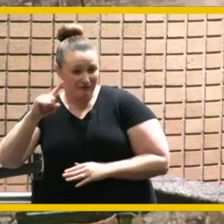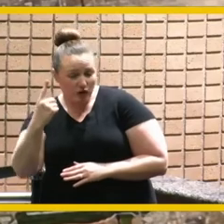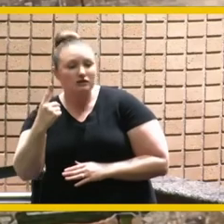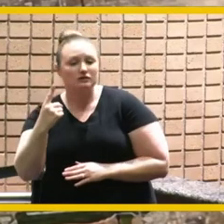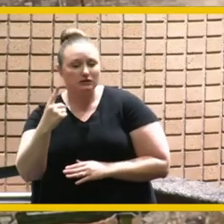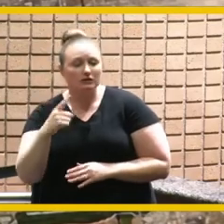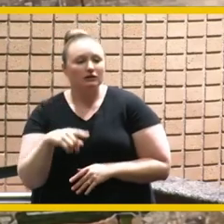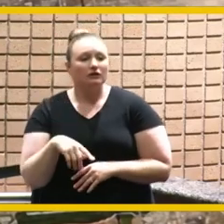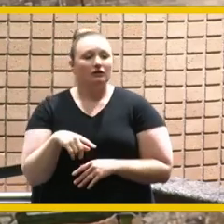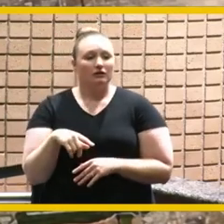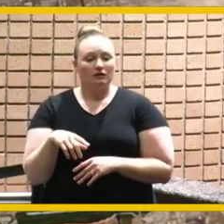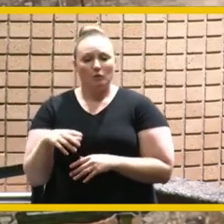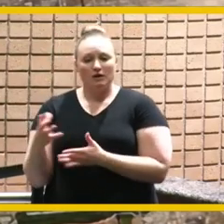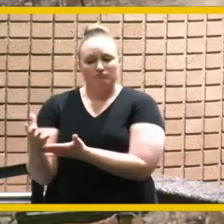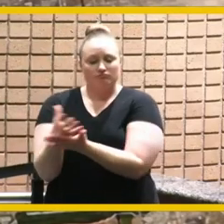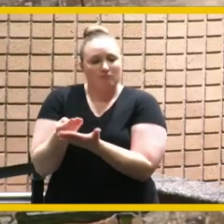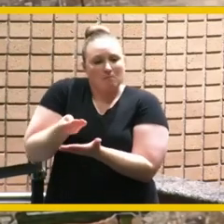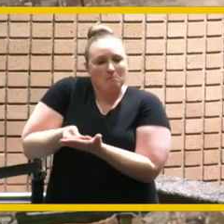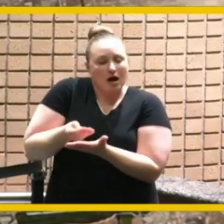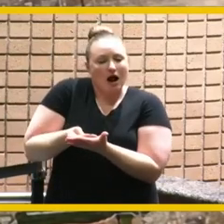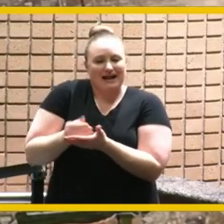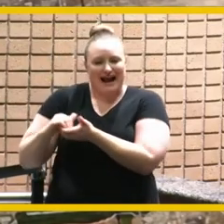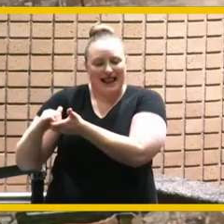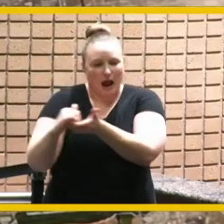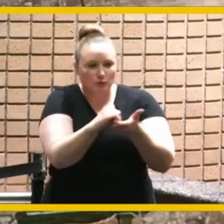collaboration and i think rusty can bring that together on both a local level and a